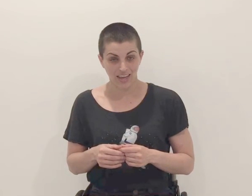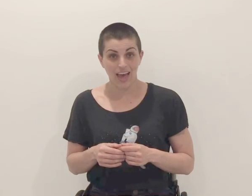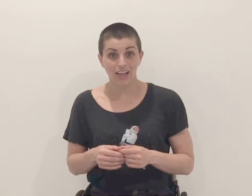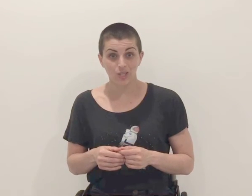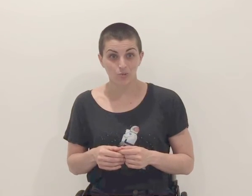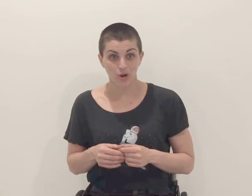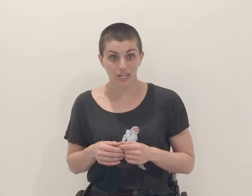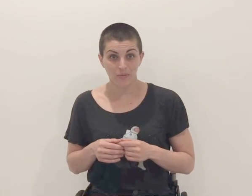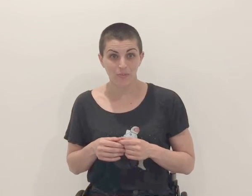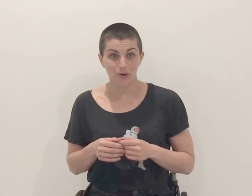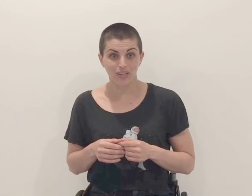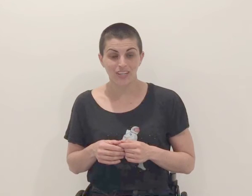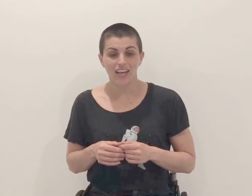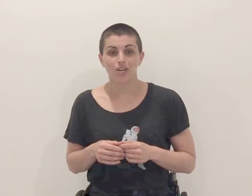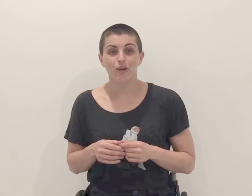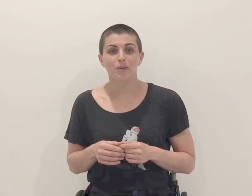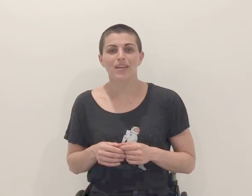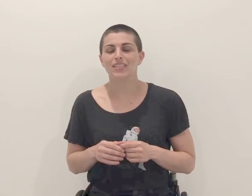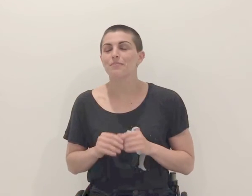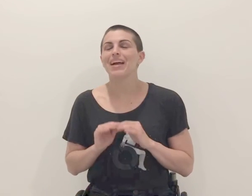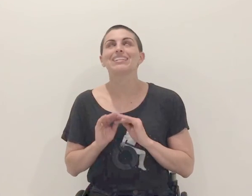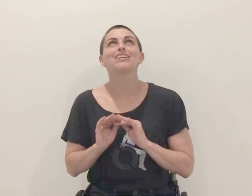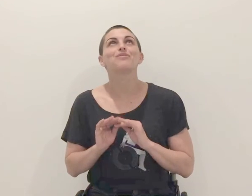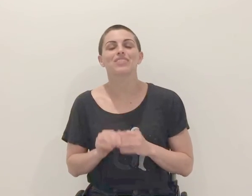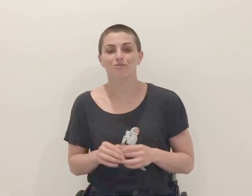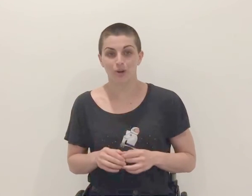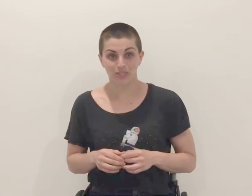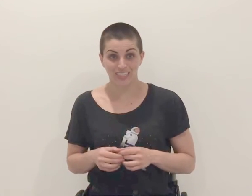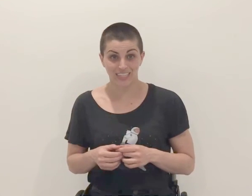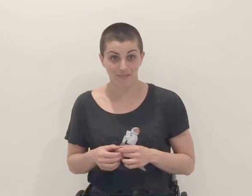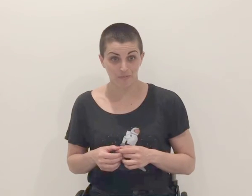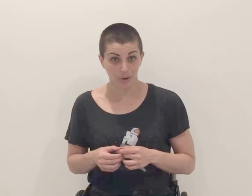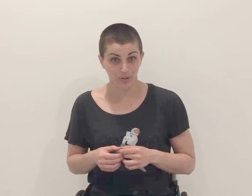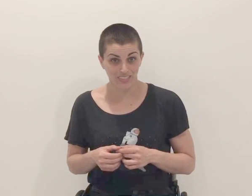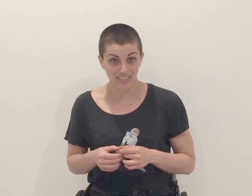Alice Wong came aboard and recommended the magnificent folks at The Deaf Poets Society